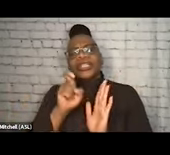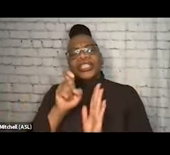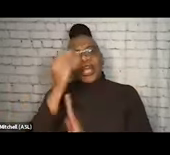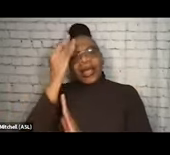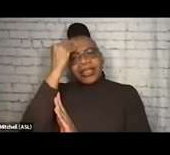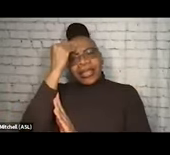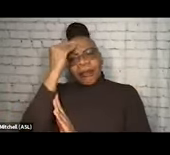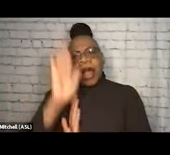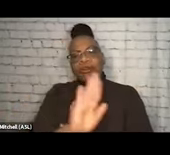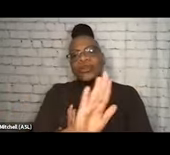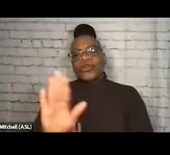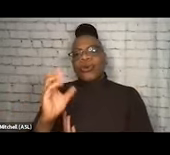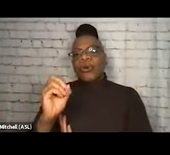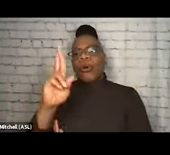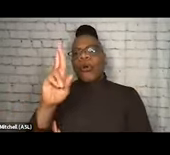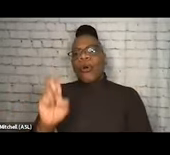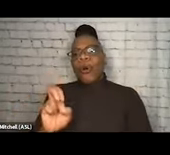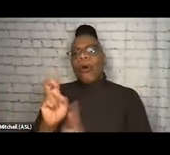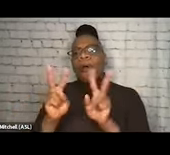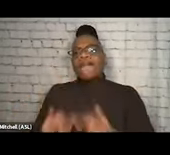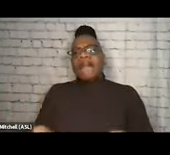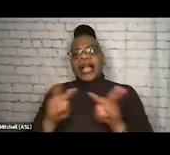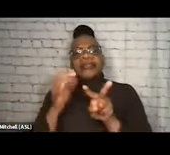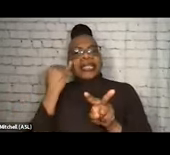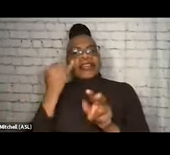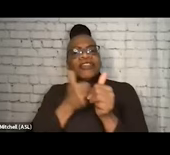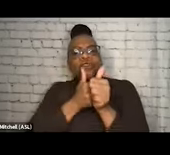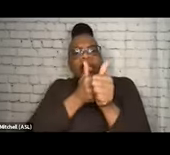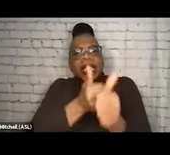and if you're really adhering to them so that you're providing meaningful services.